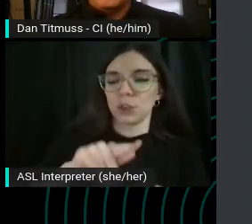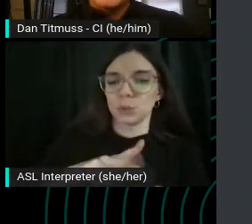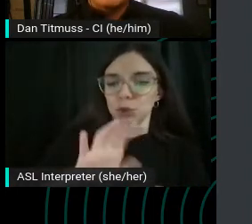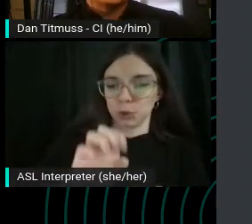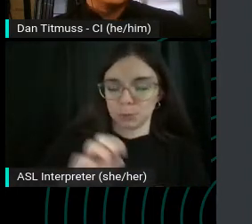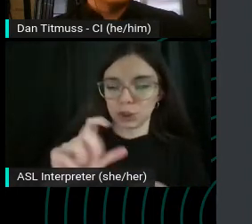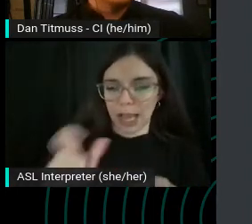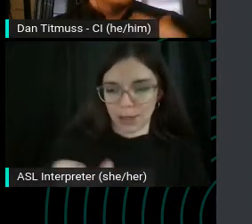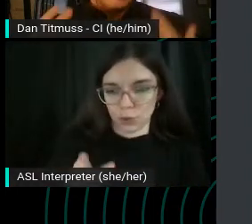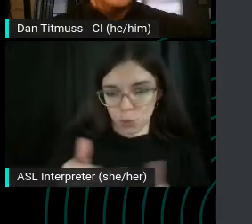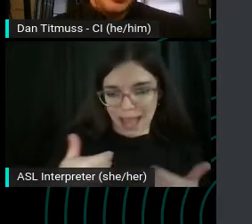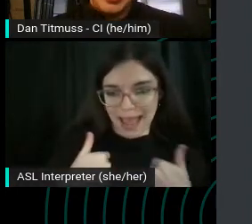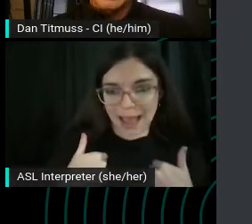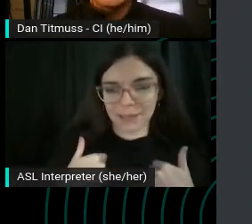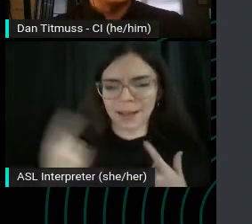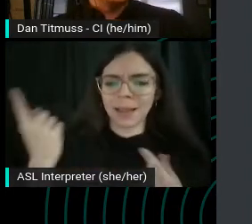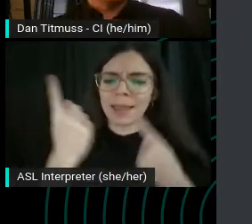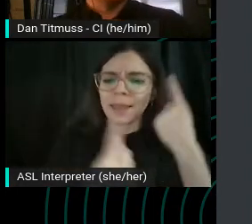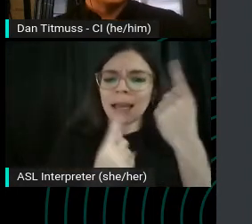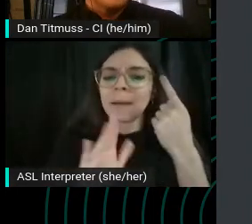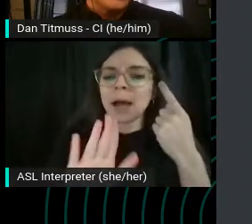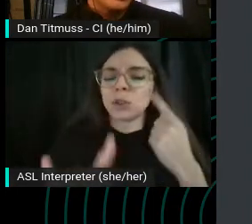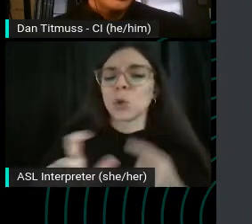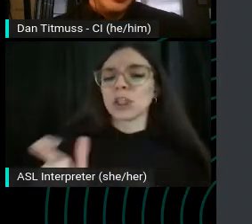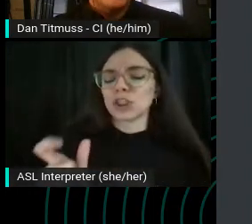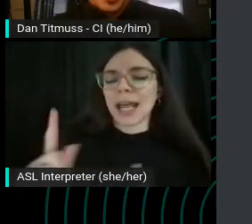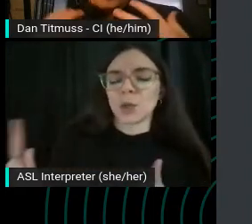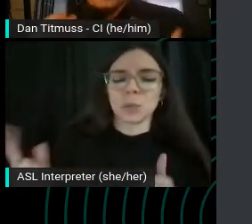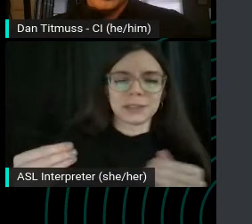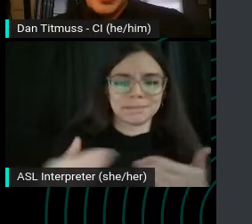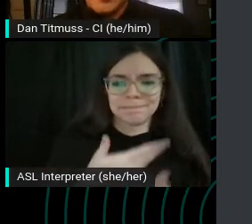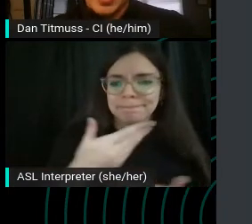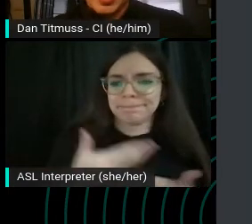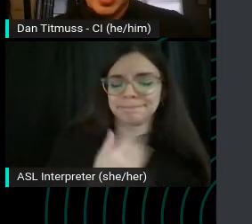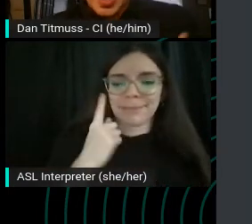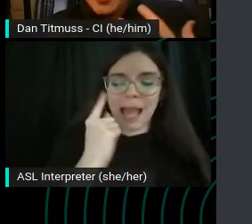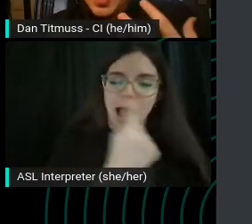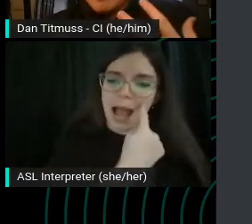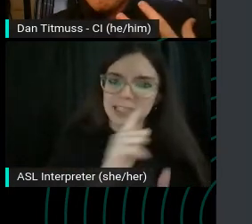Think about your channel with fresh eyes. Someone coming to it for the first time. What are they thinking? Are they,